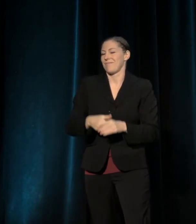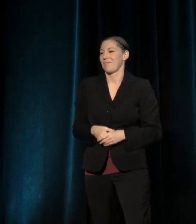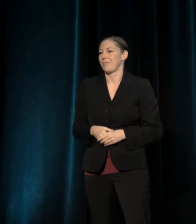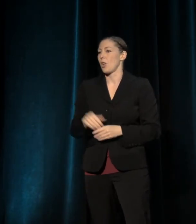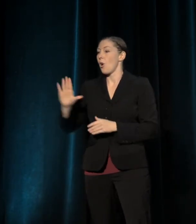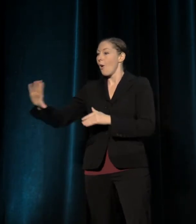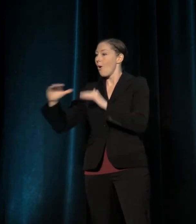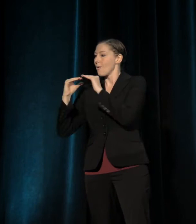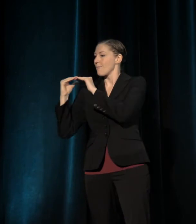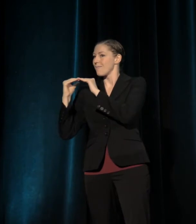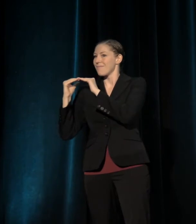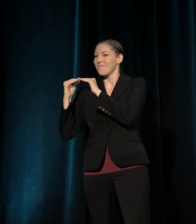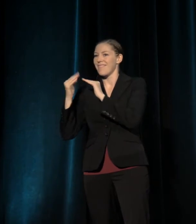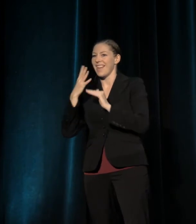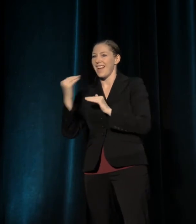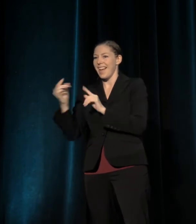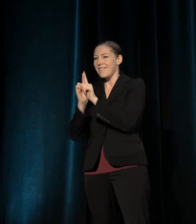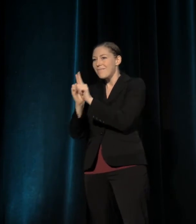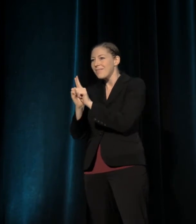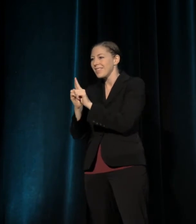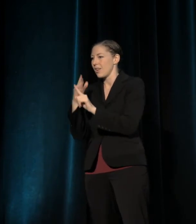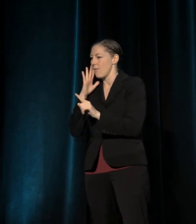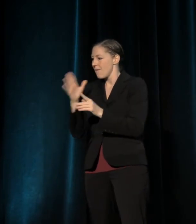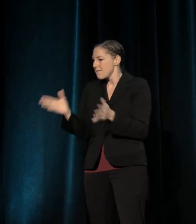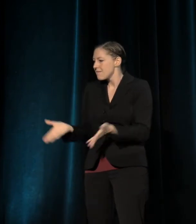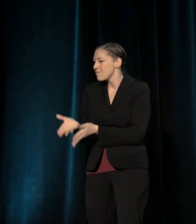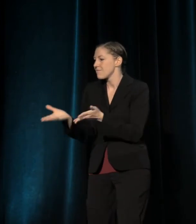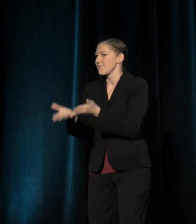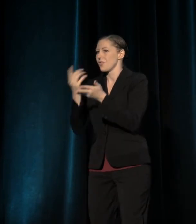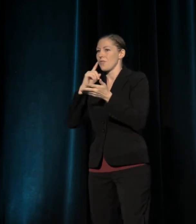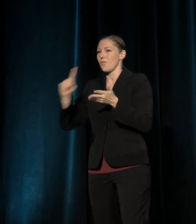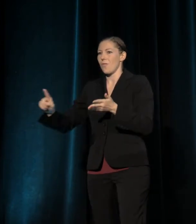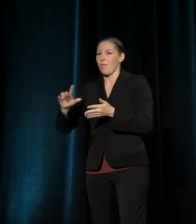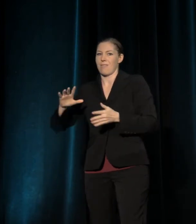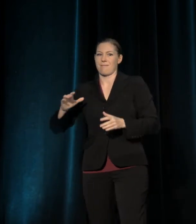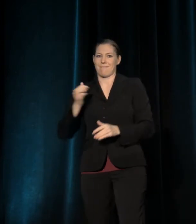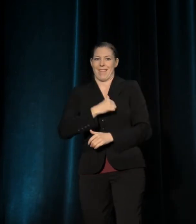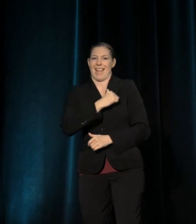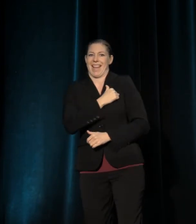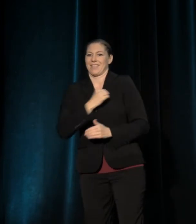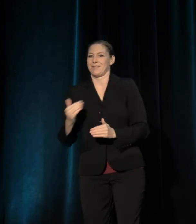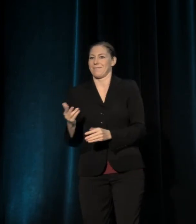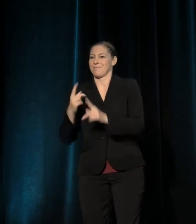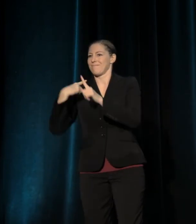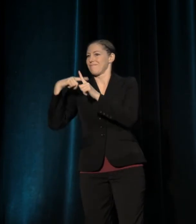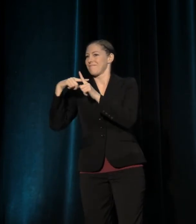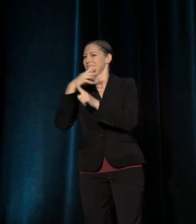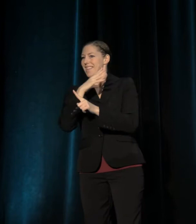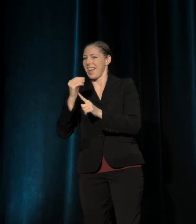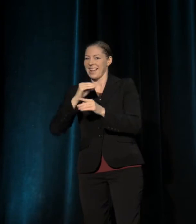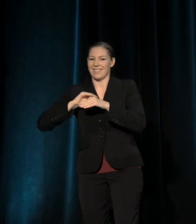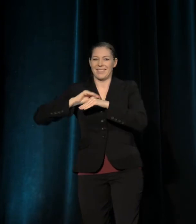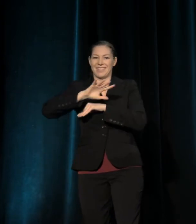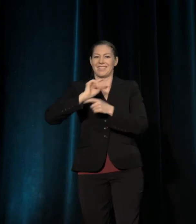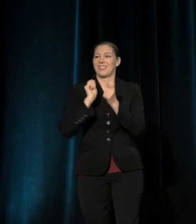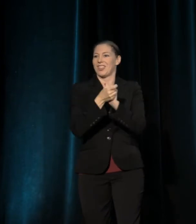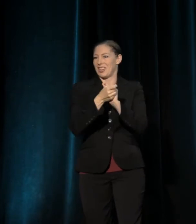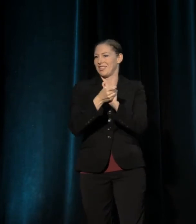to seek opportunity and embrace change for her whole career, and the days we're facing ahead, we will all be made better by her leadership.